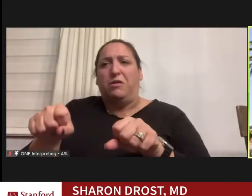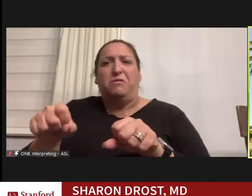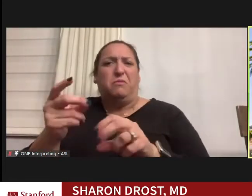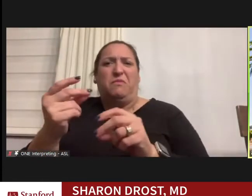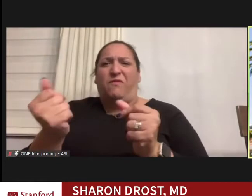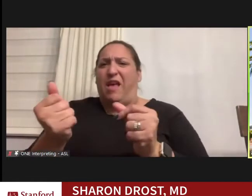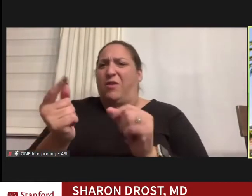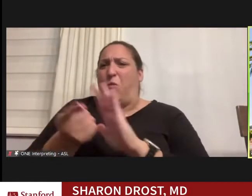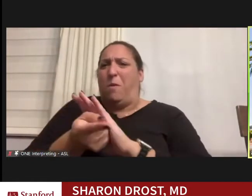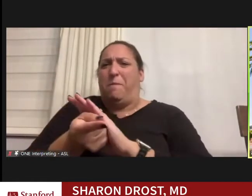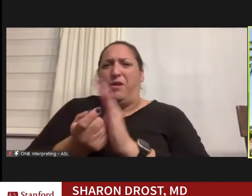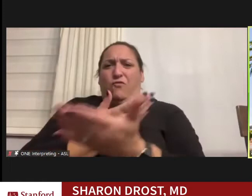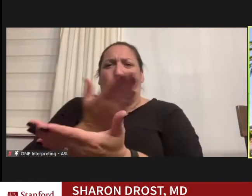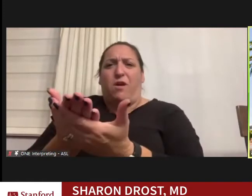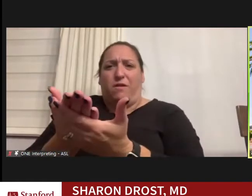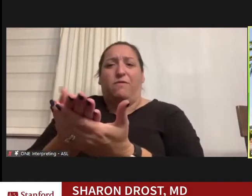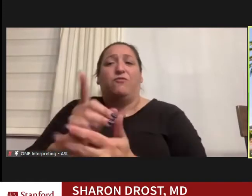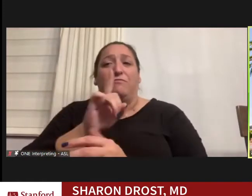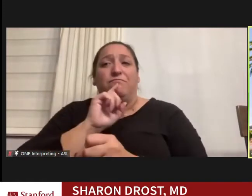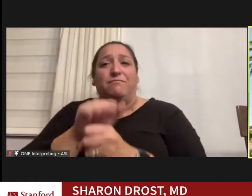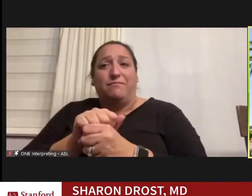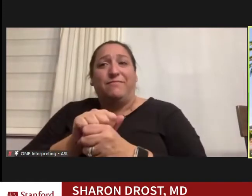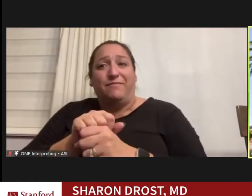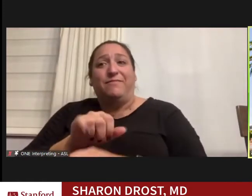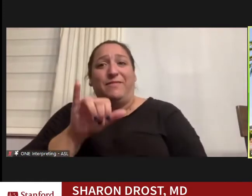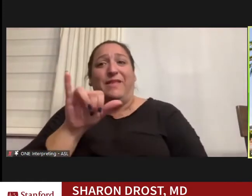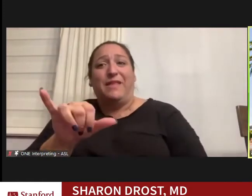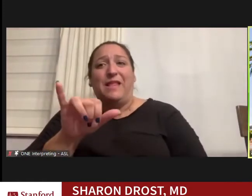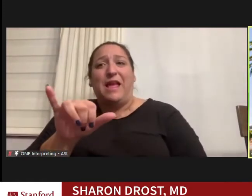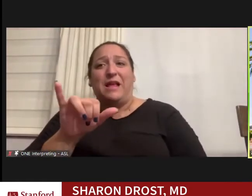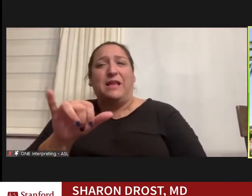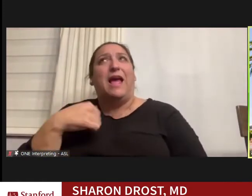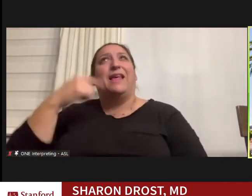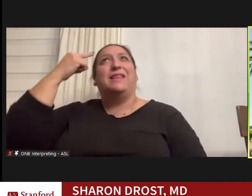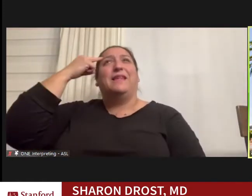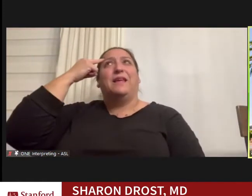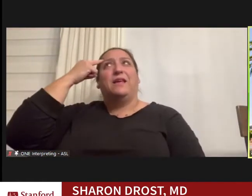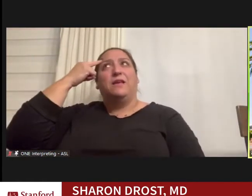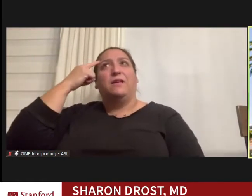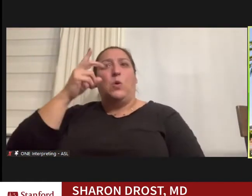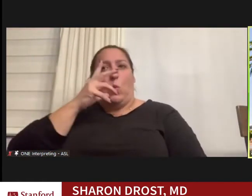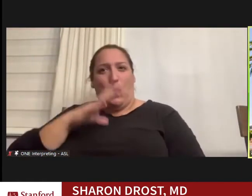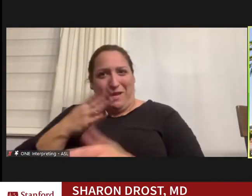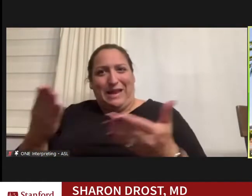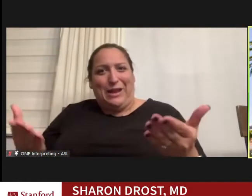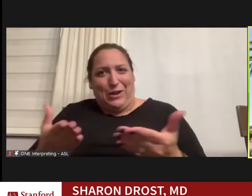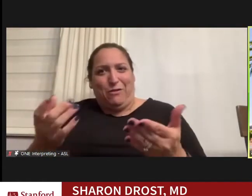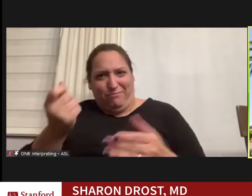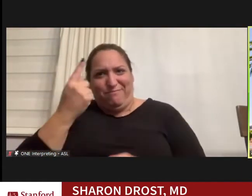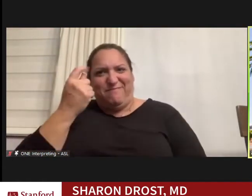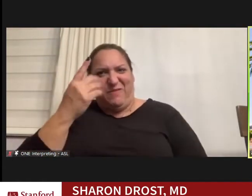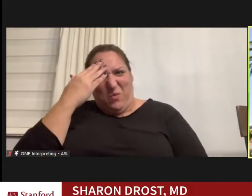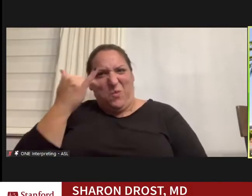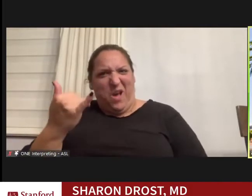And that's actually the – I think the ladies here might understand why that was actually a feat.